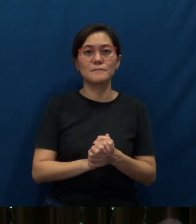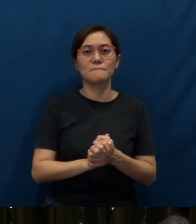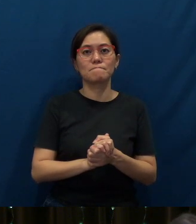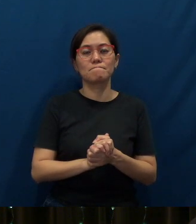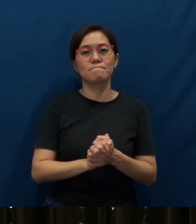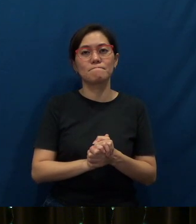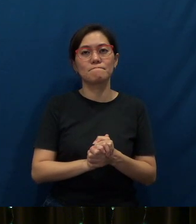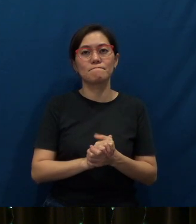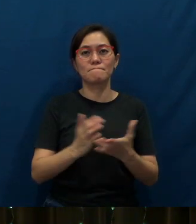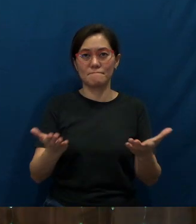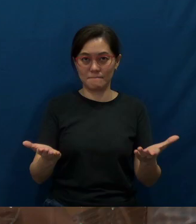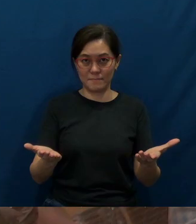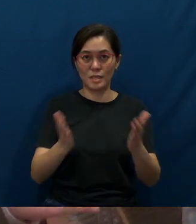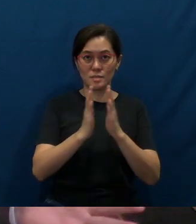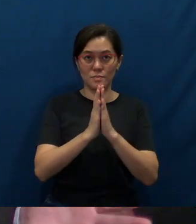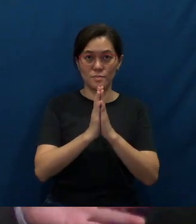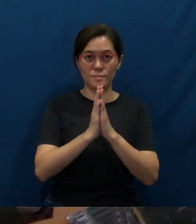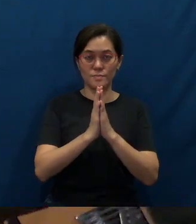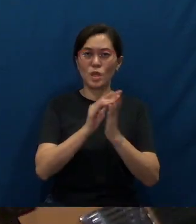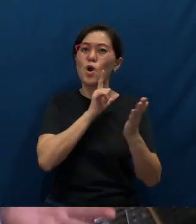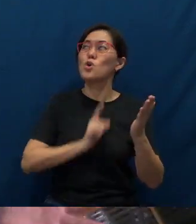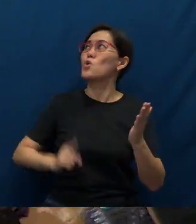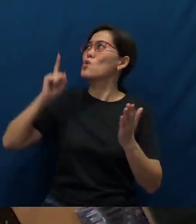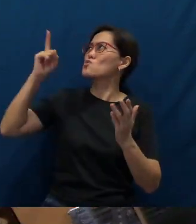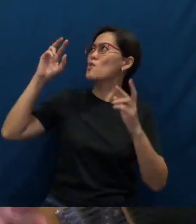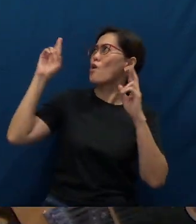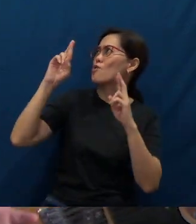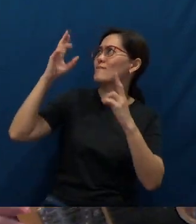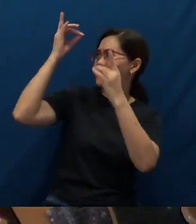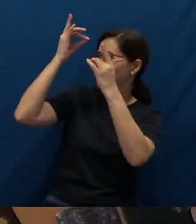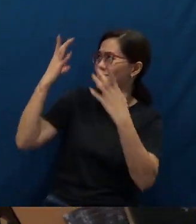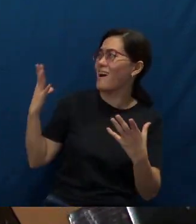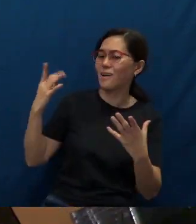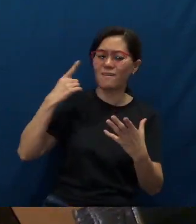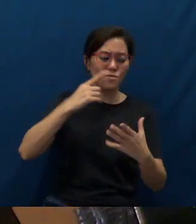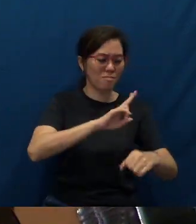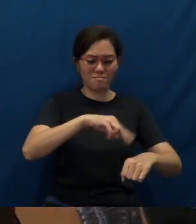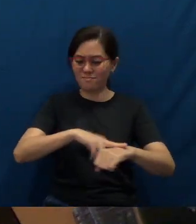Let’s pray. Lord, You are the hope and the light of the nations.